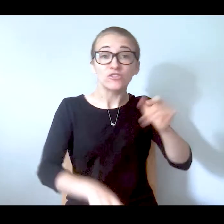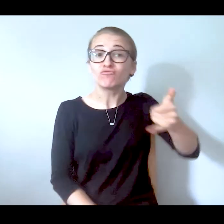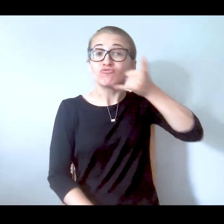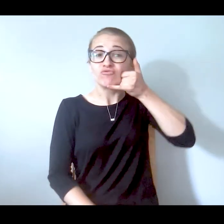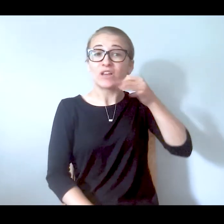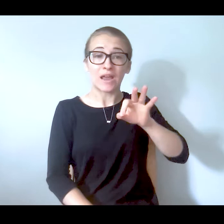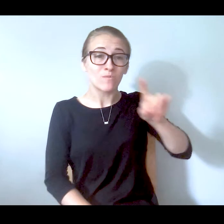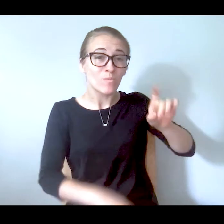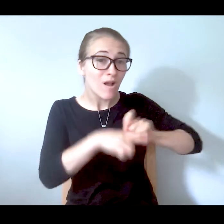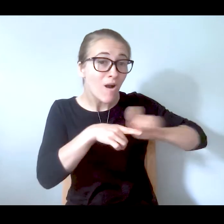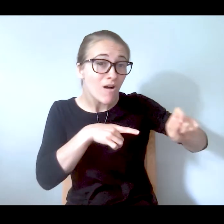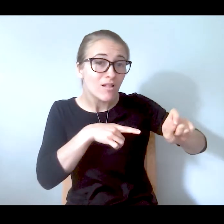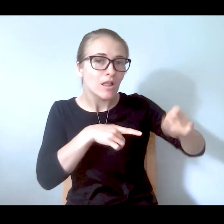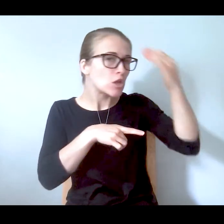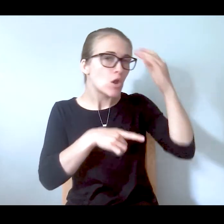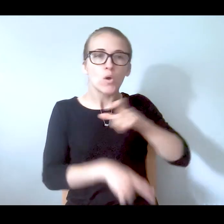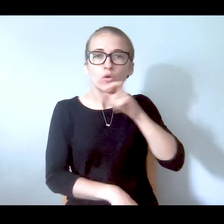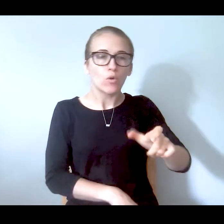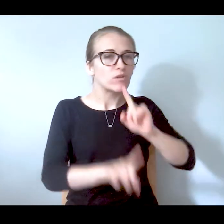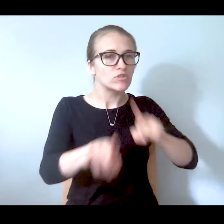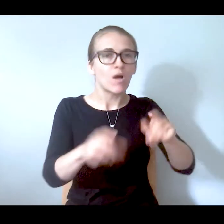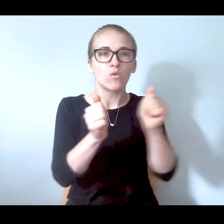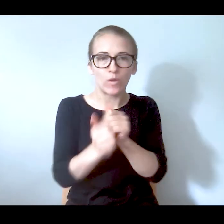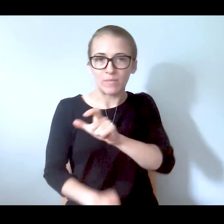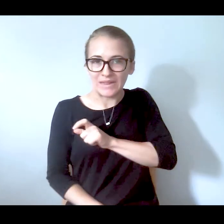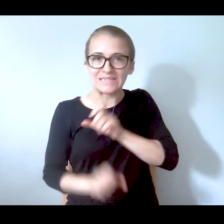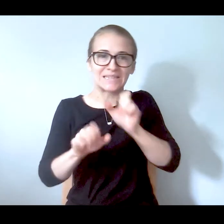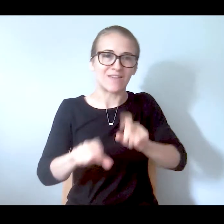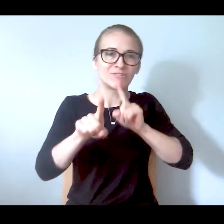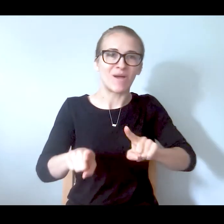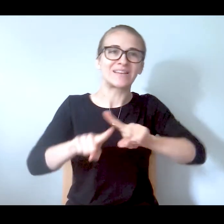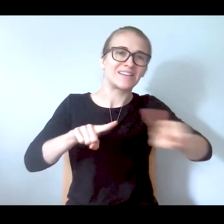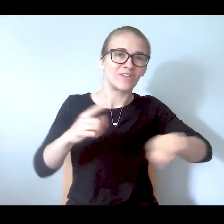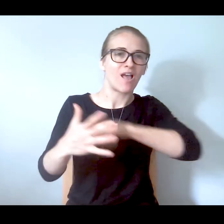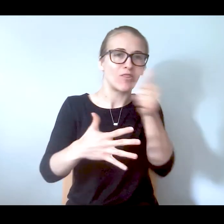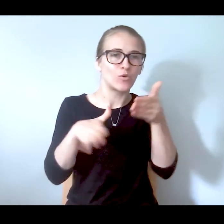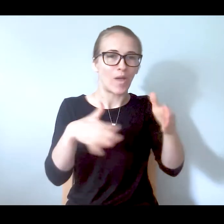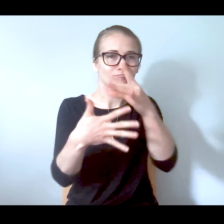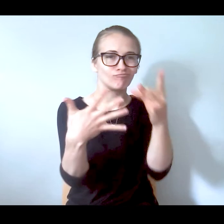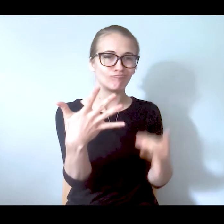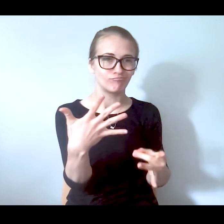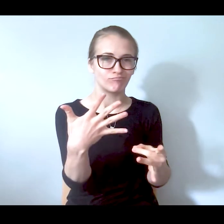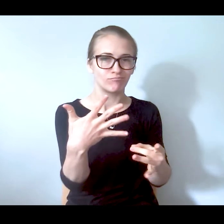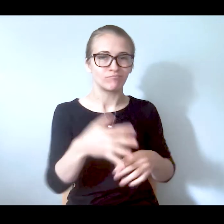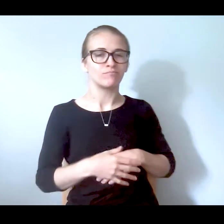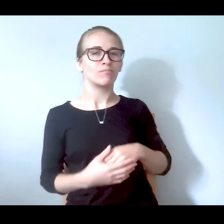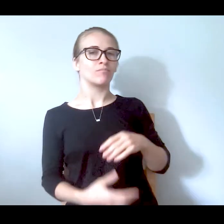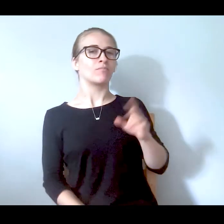to respond with the police, that they can respond in a different manner. And, Kimberly, you've talked about